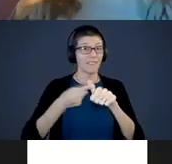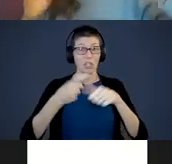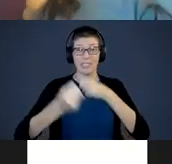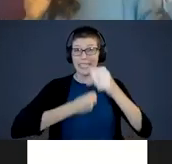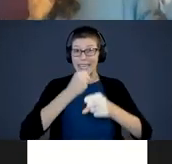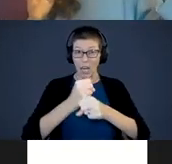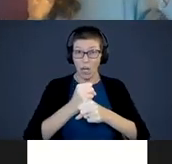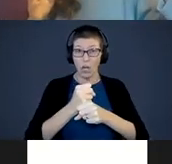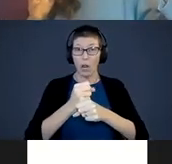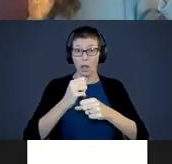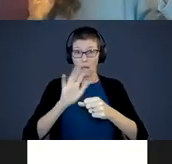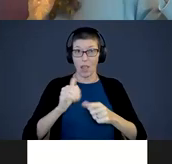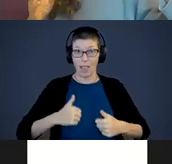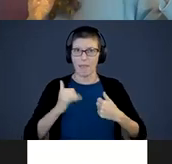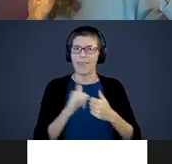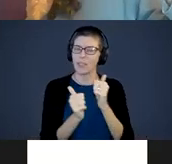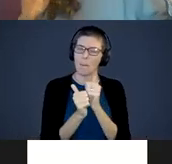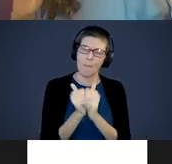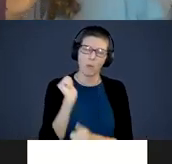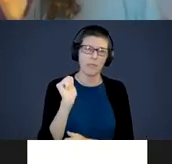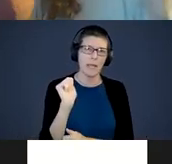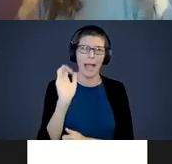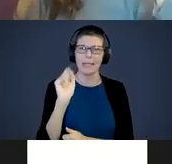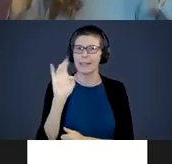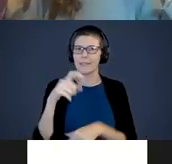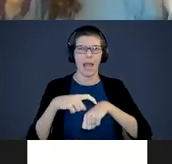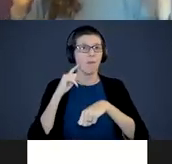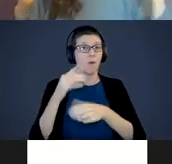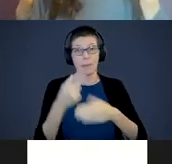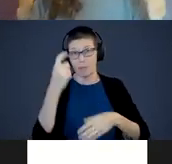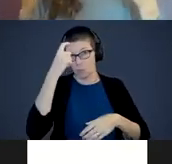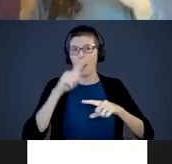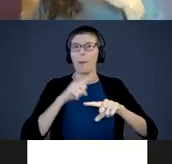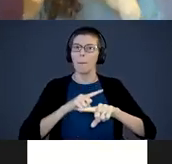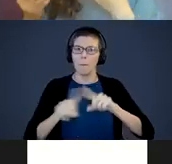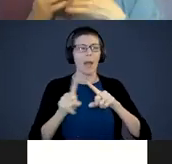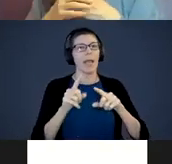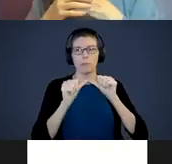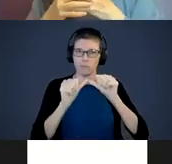active time in a baby’s brain, but it continues to be extremely active. What is called neuronal